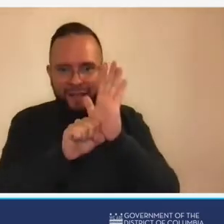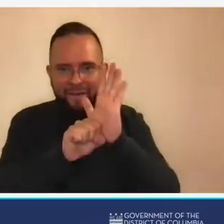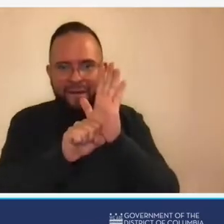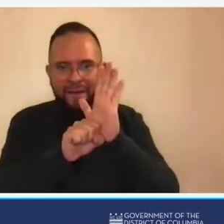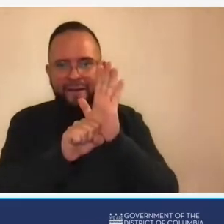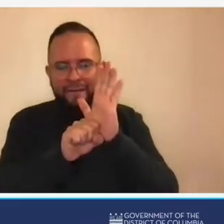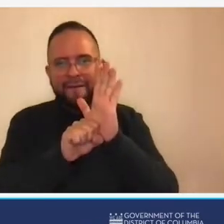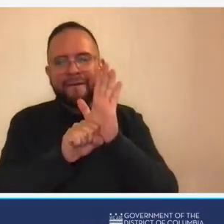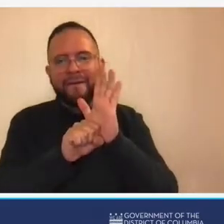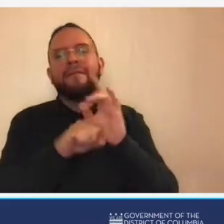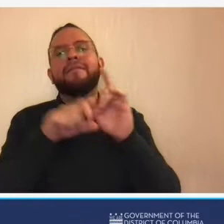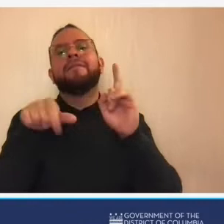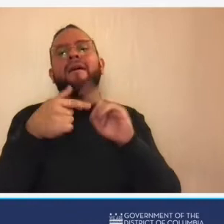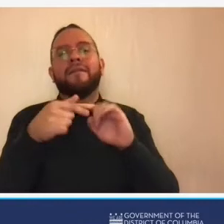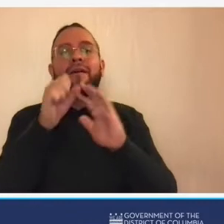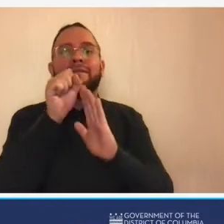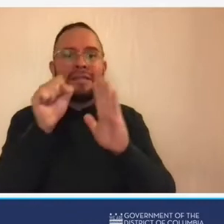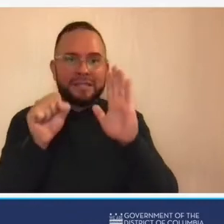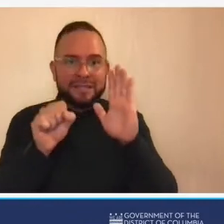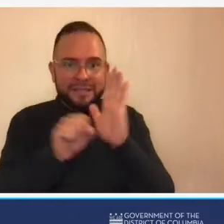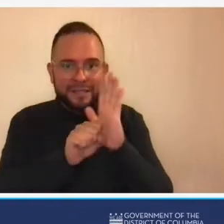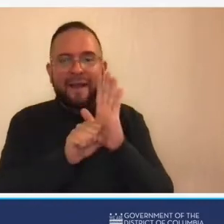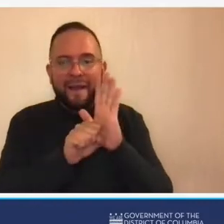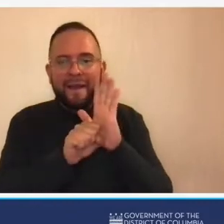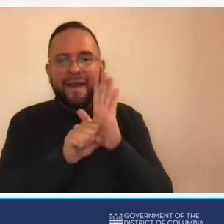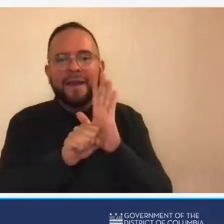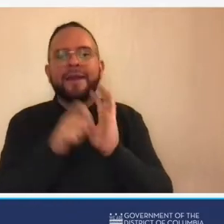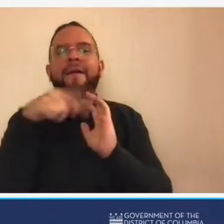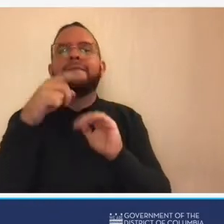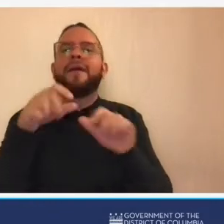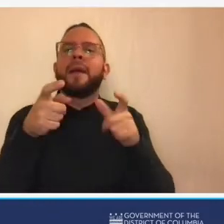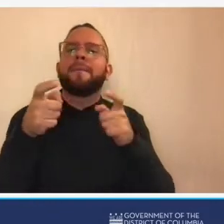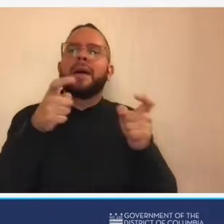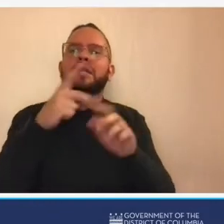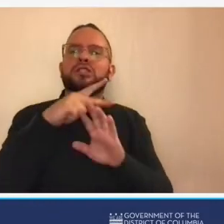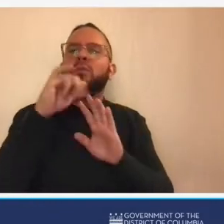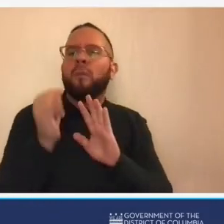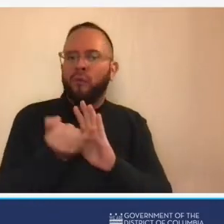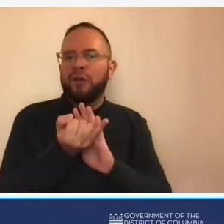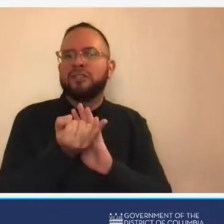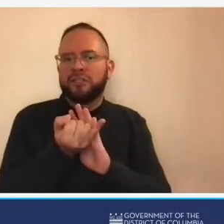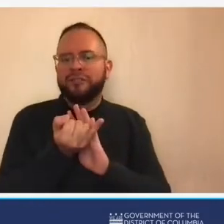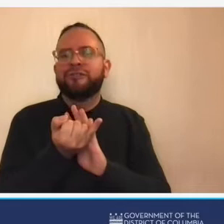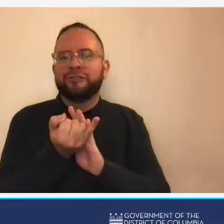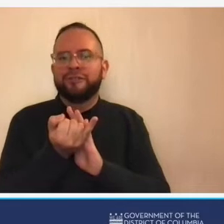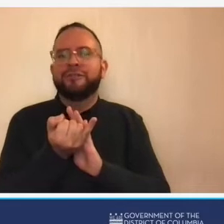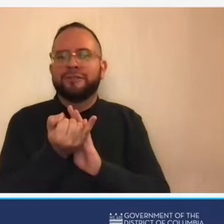they manage projects under their auspices so they manage projects in their individual states